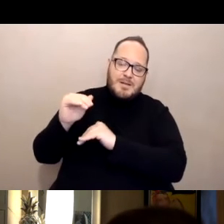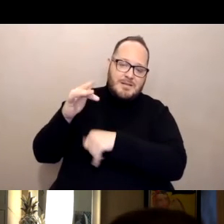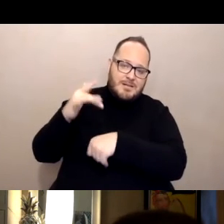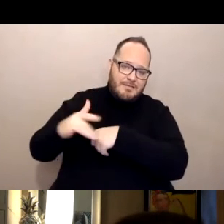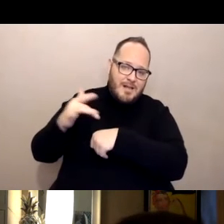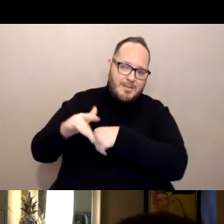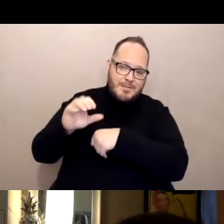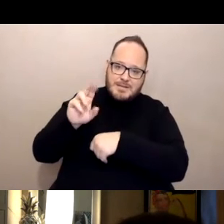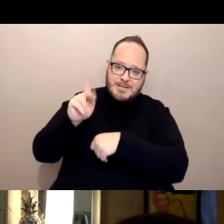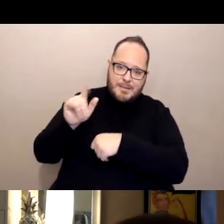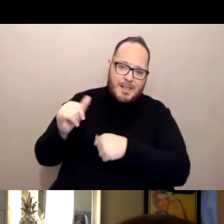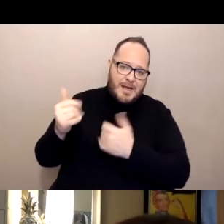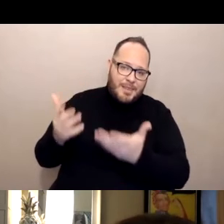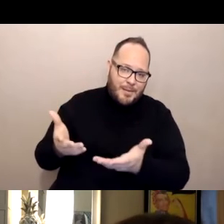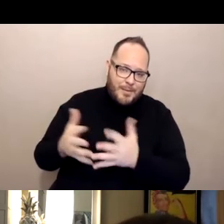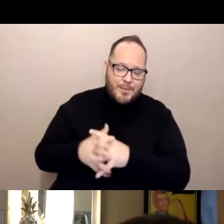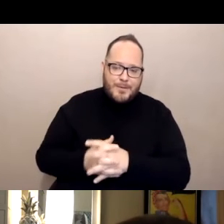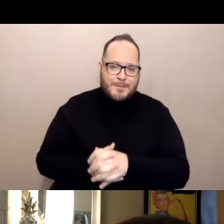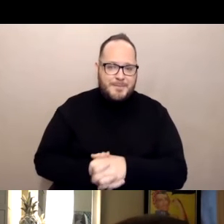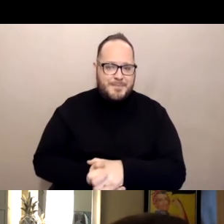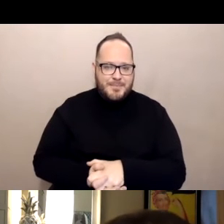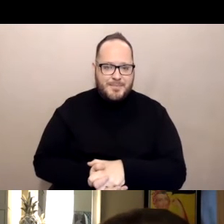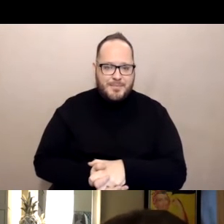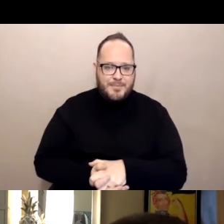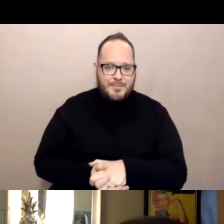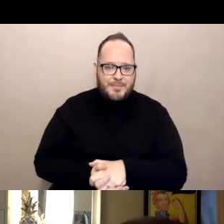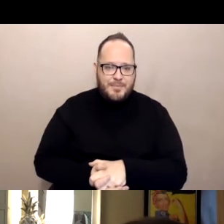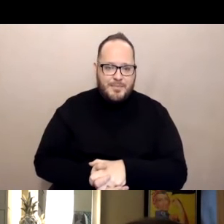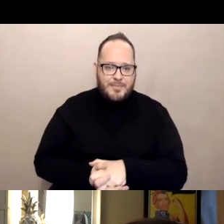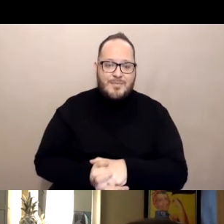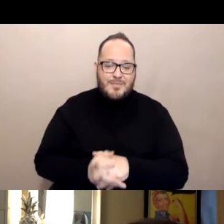So I'll take time to do that.